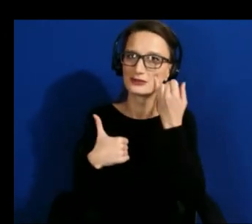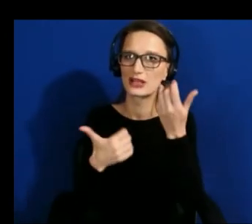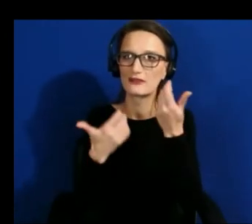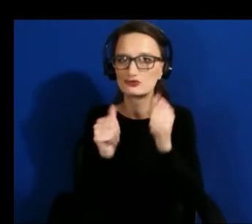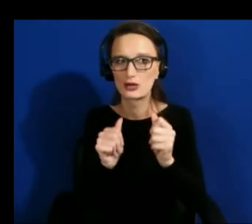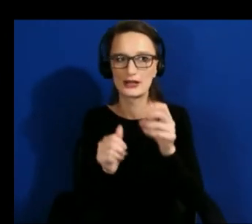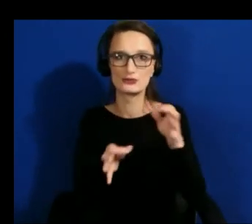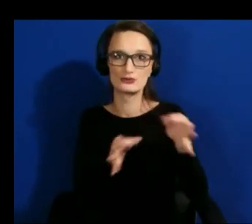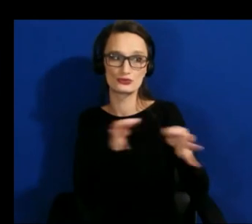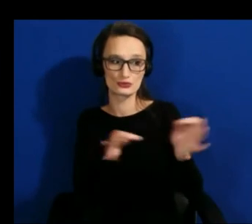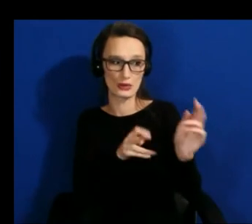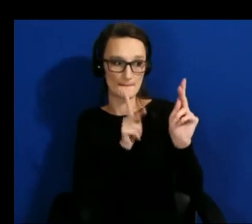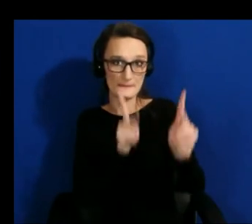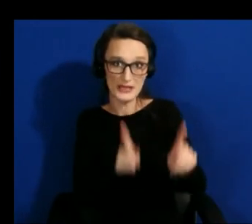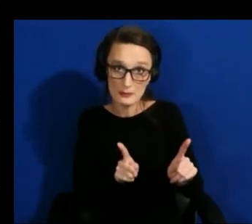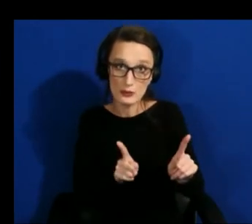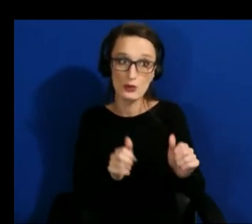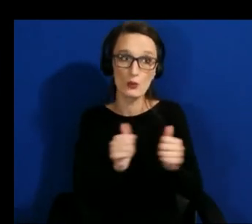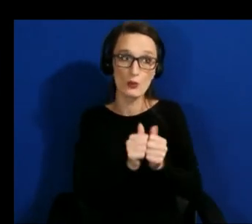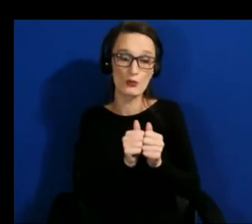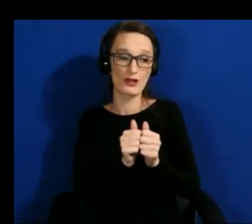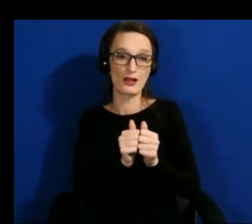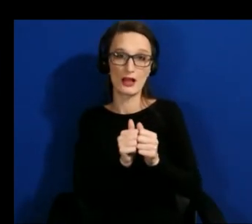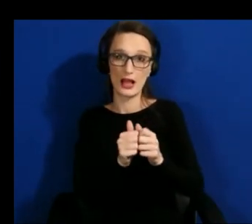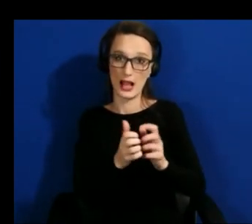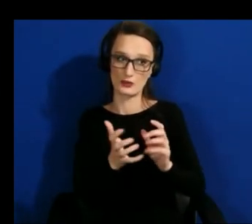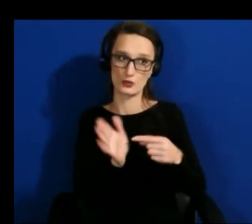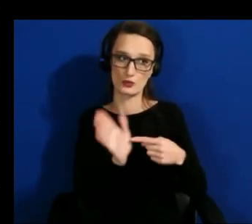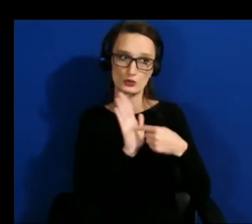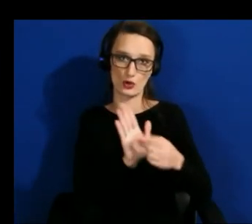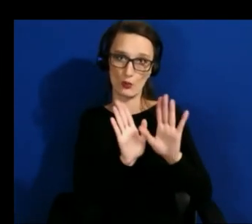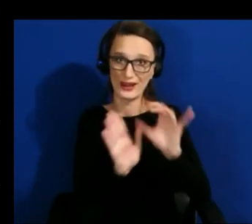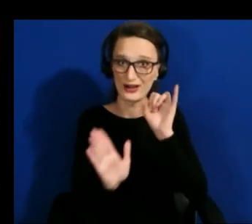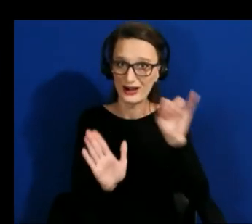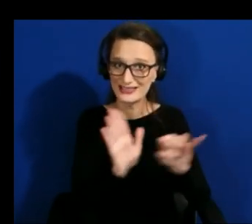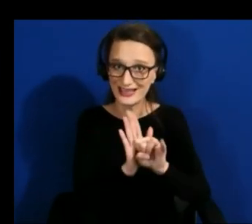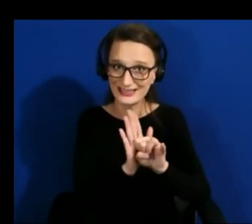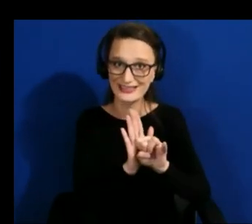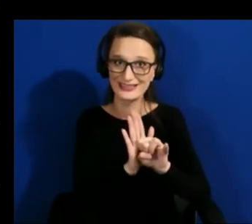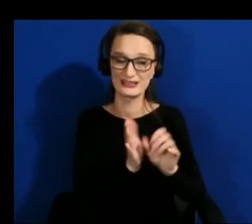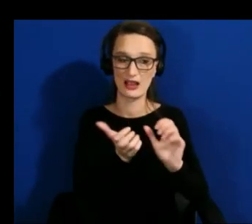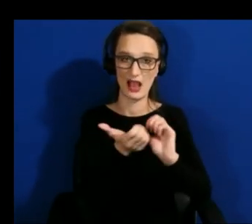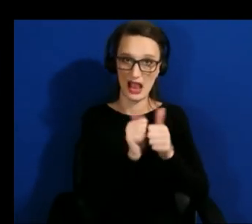they want represented differently in um in the machine learning descriptions or it can be